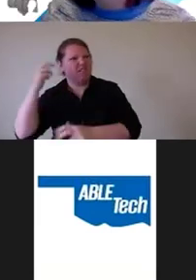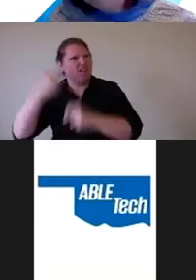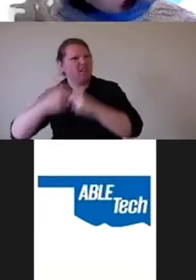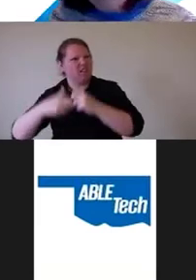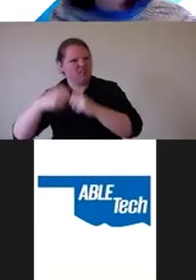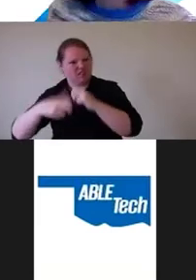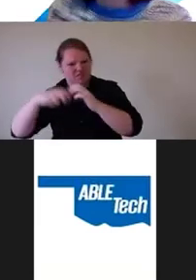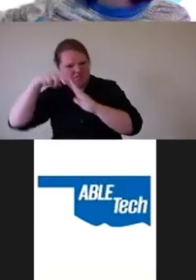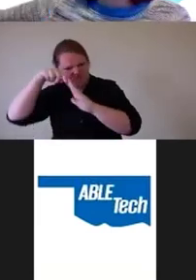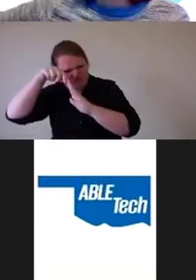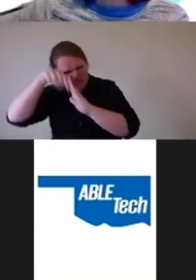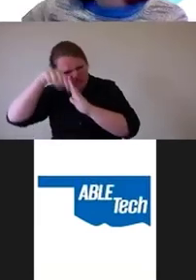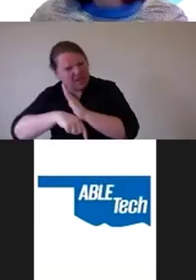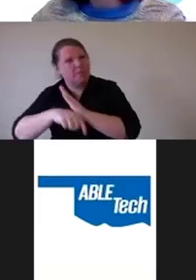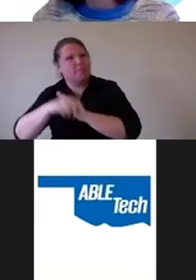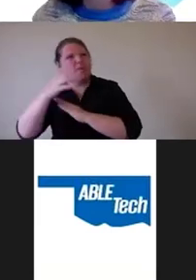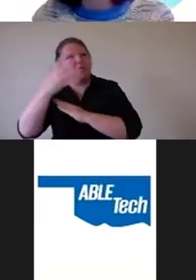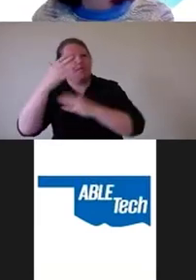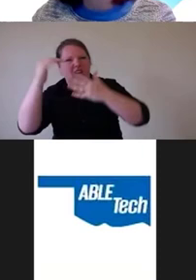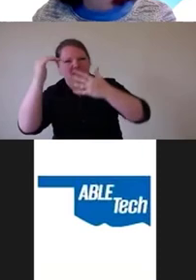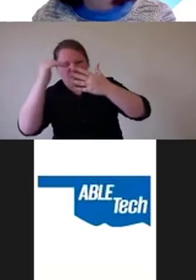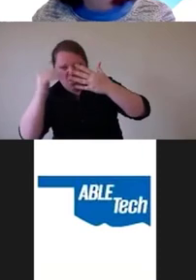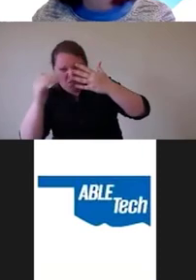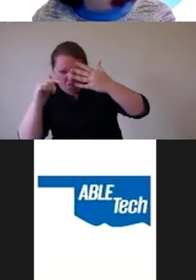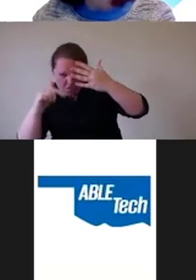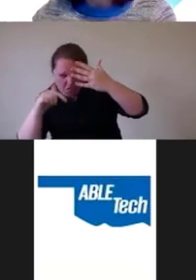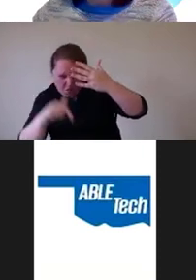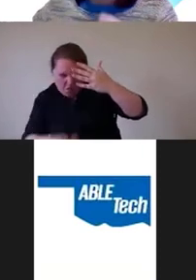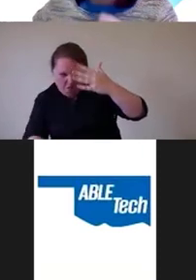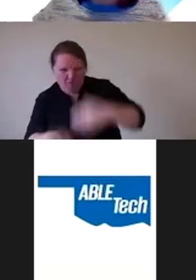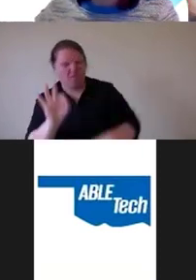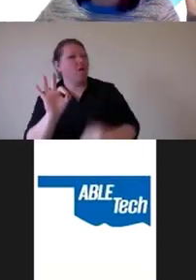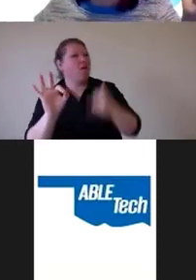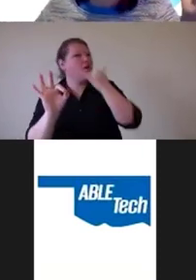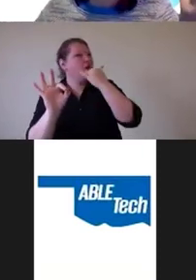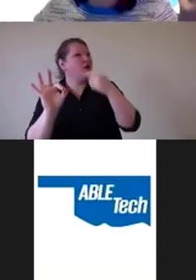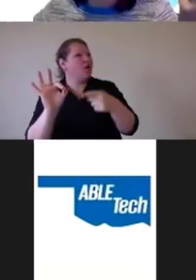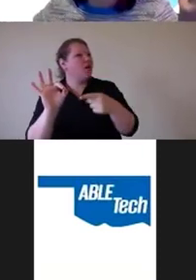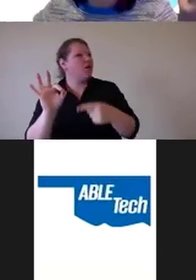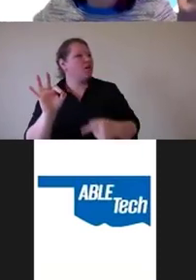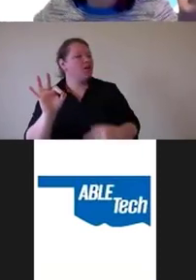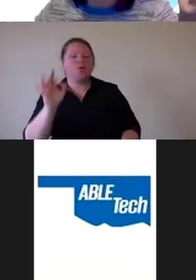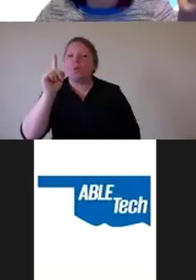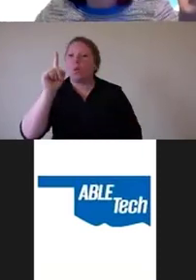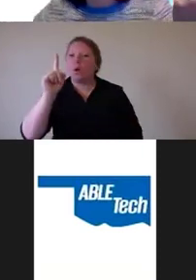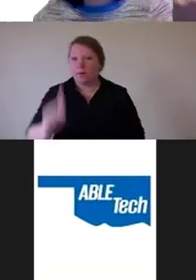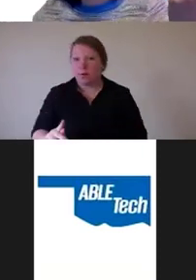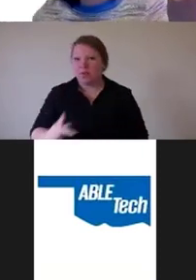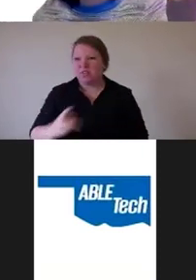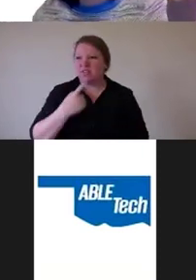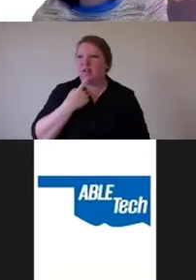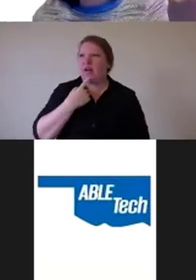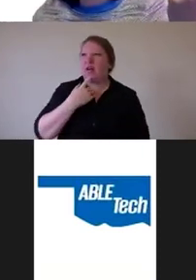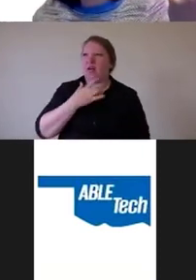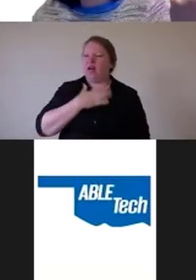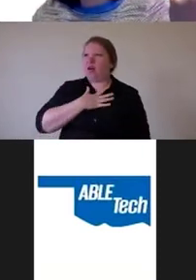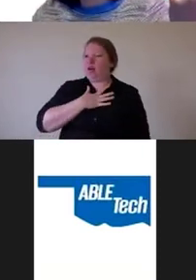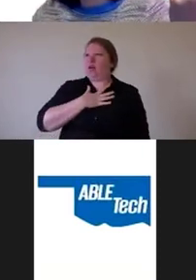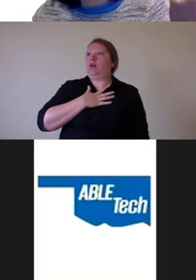like five layers down into the product. OK, one person might look at that and go, oh, my God, that's a bug. You failed.